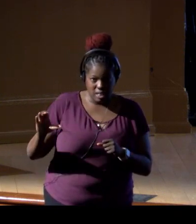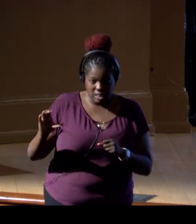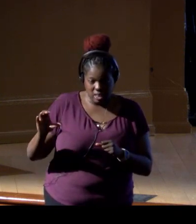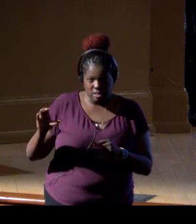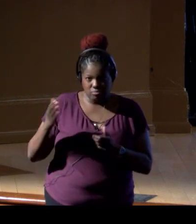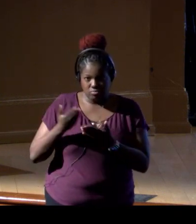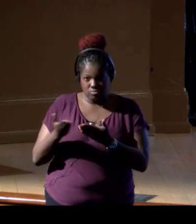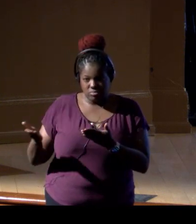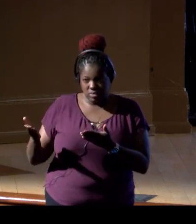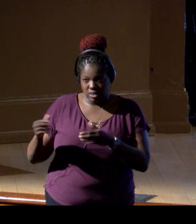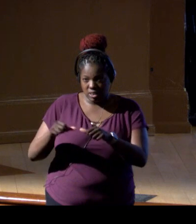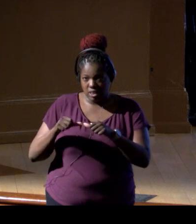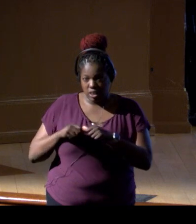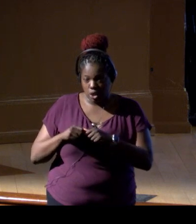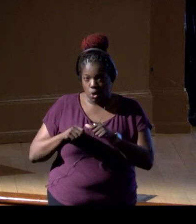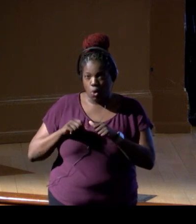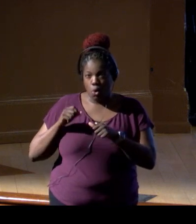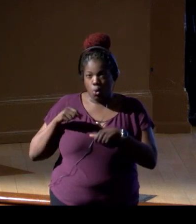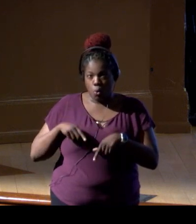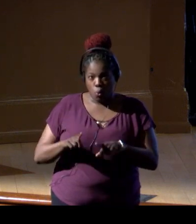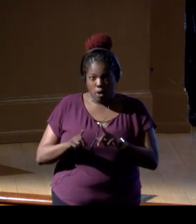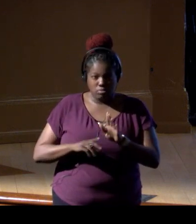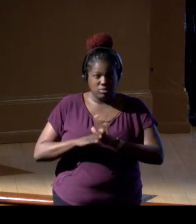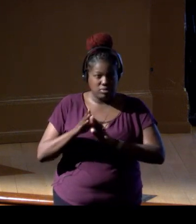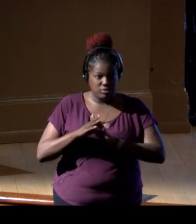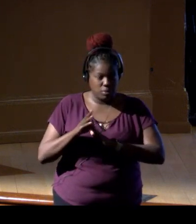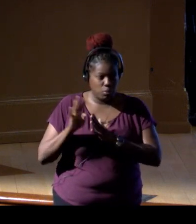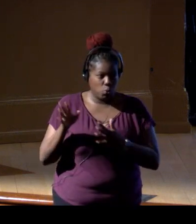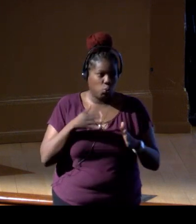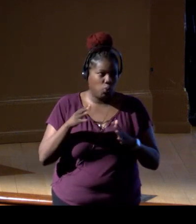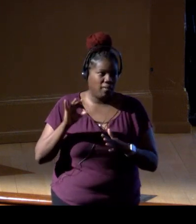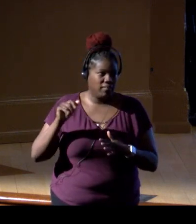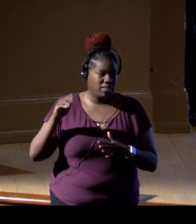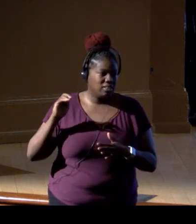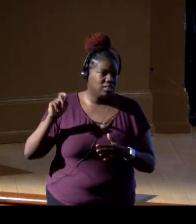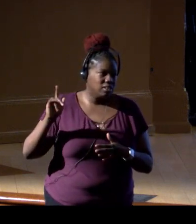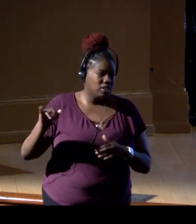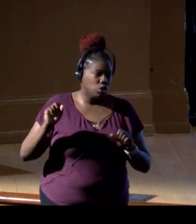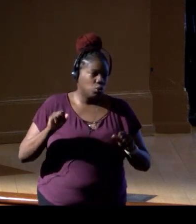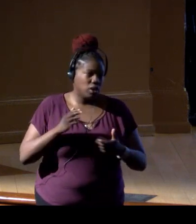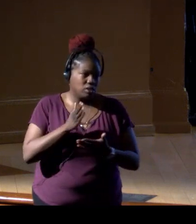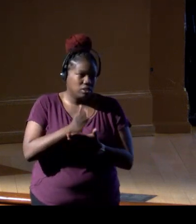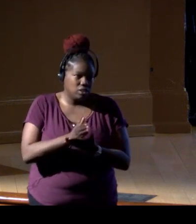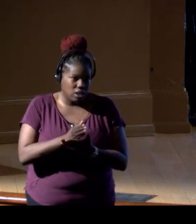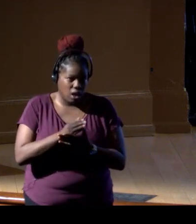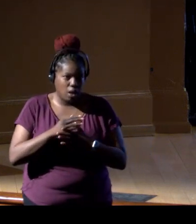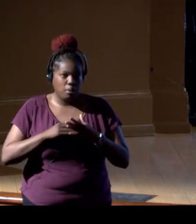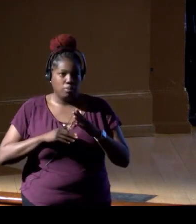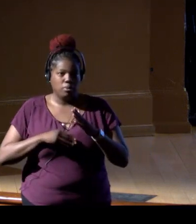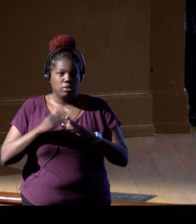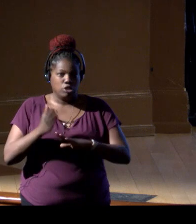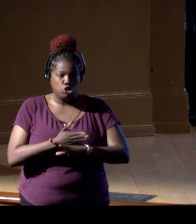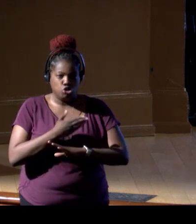you know, while constructing an offshore wind facility, you could stop construction at that moment and wait.